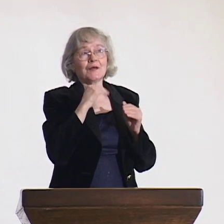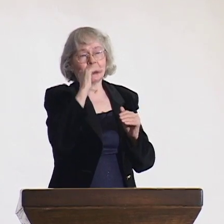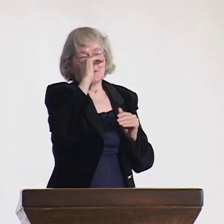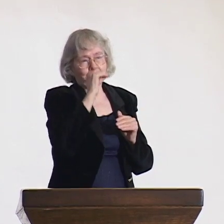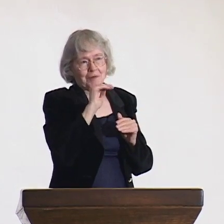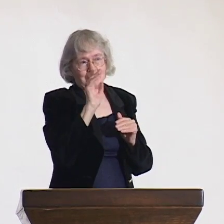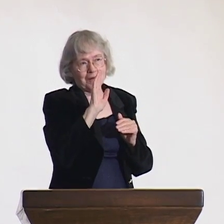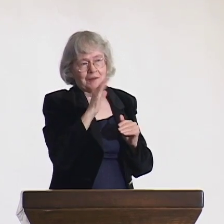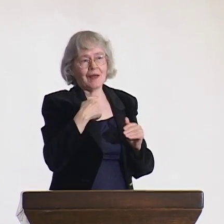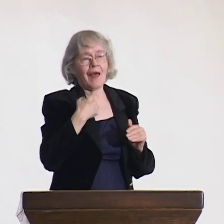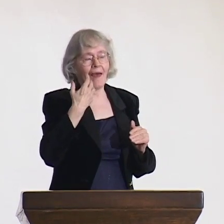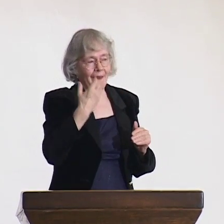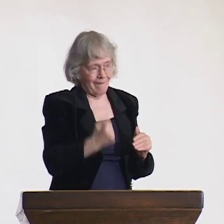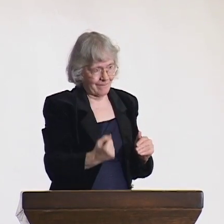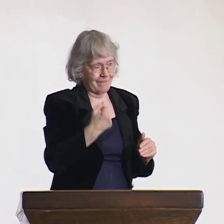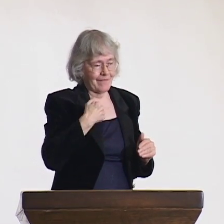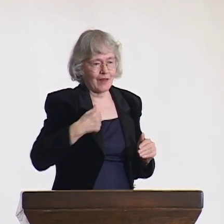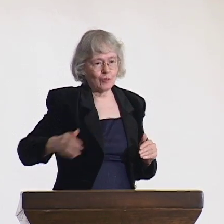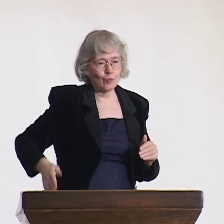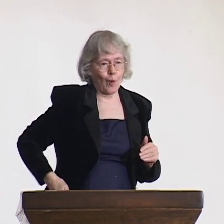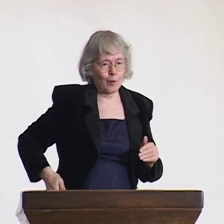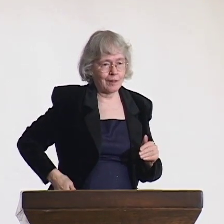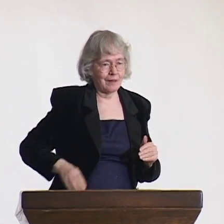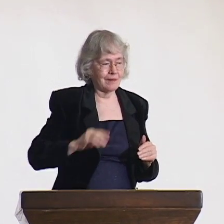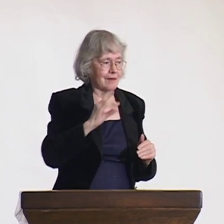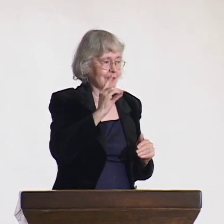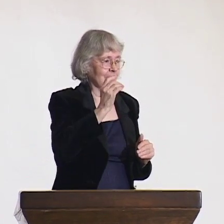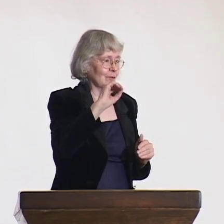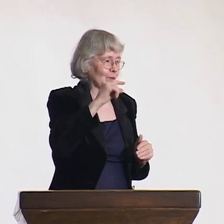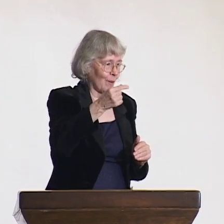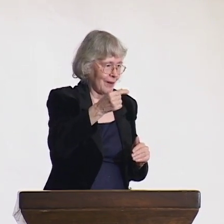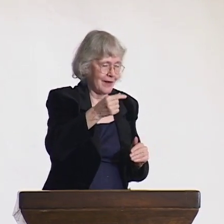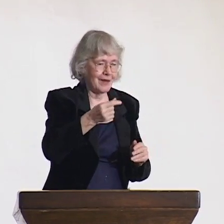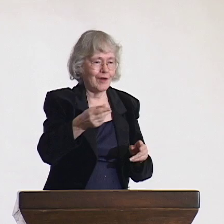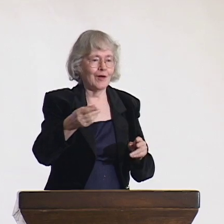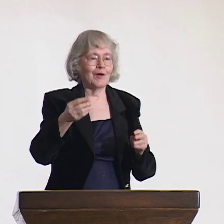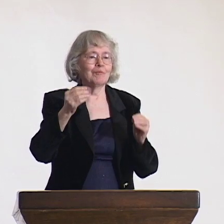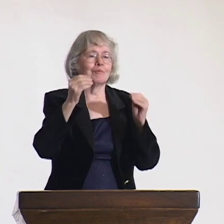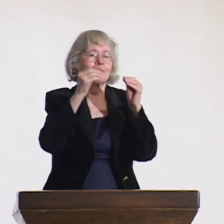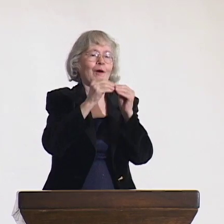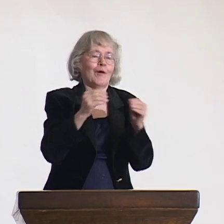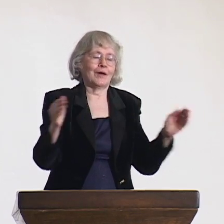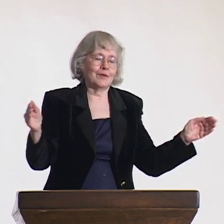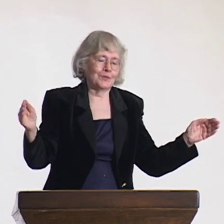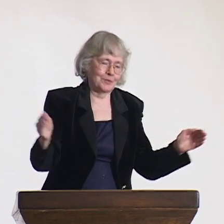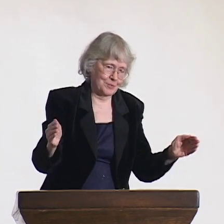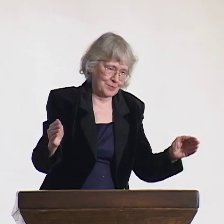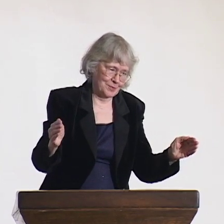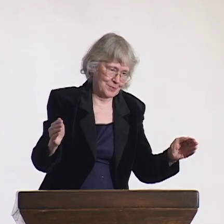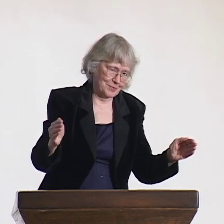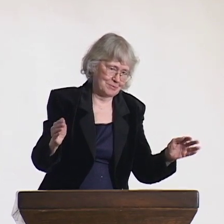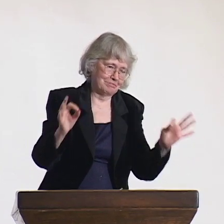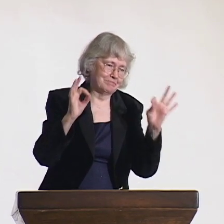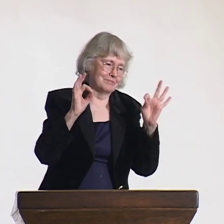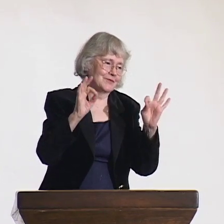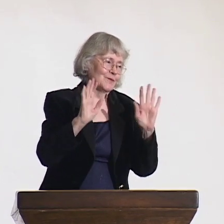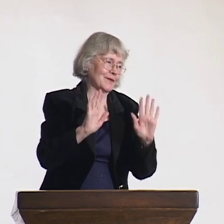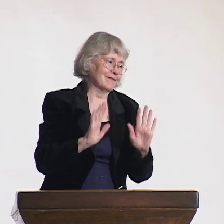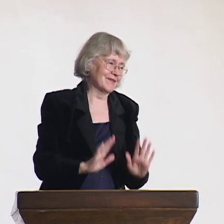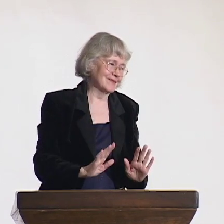I am not the shortest in my family, but he is much shorter than I am. It's a really small dog,